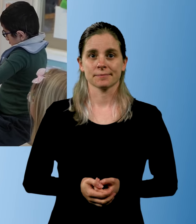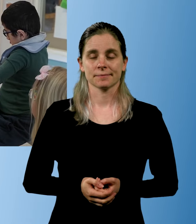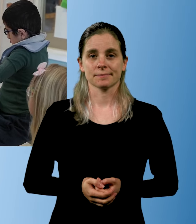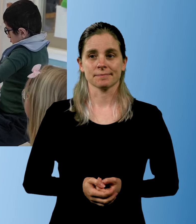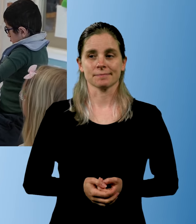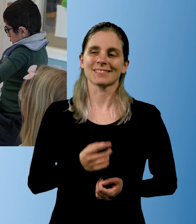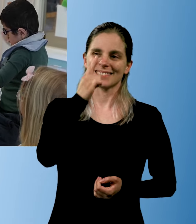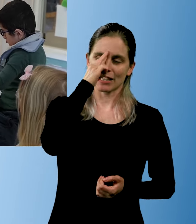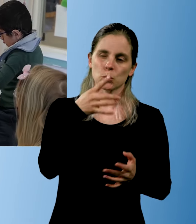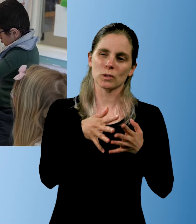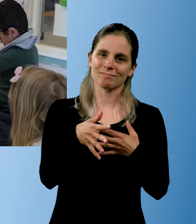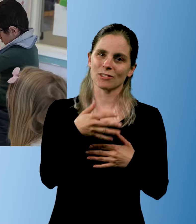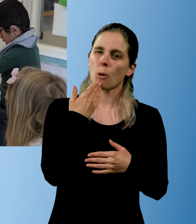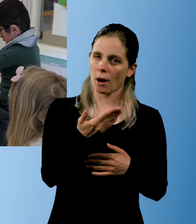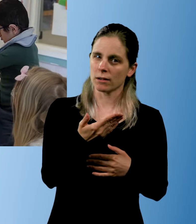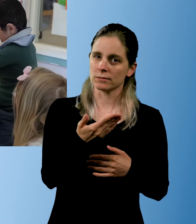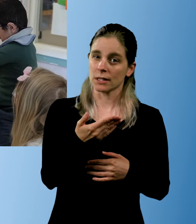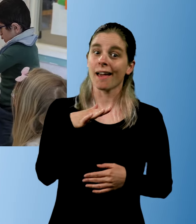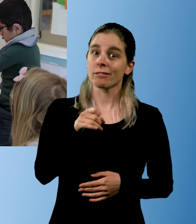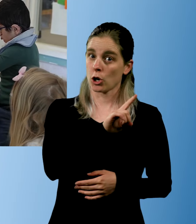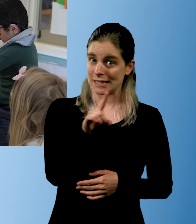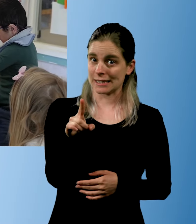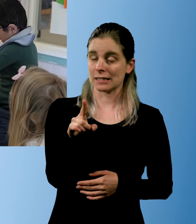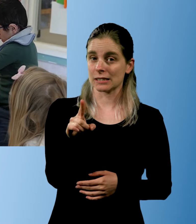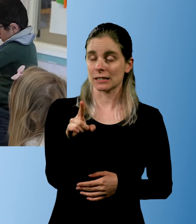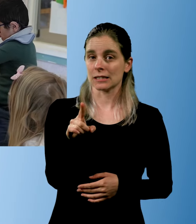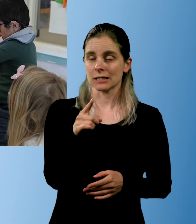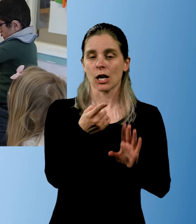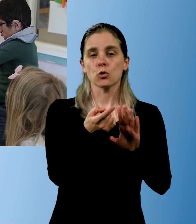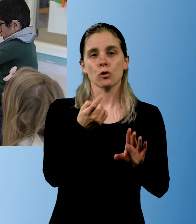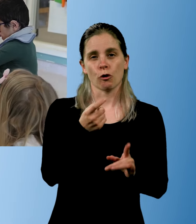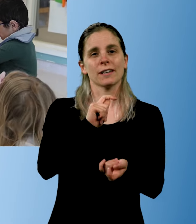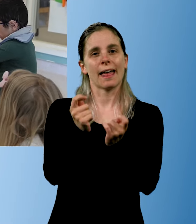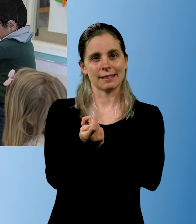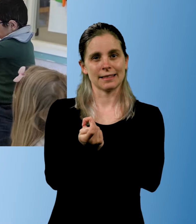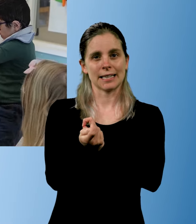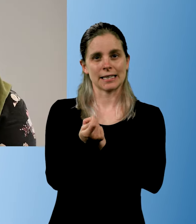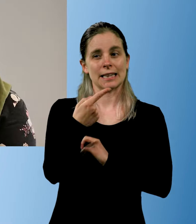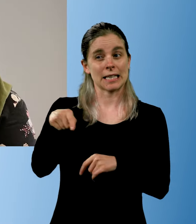It's going to be fine. It takes time, it's a challenging change,-